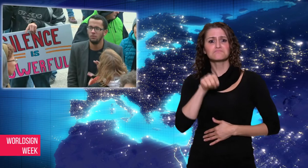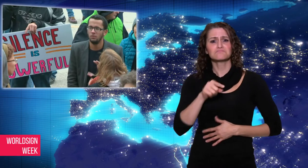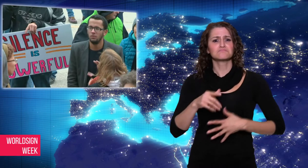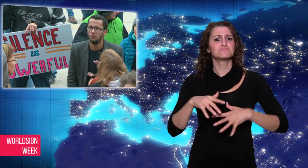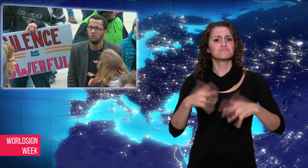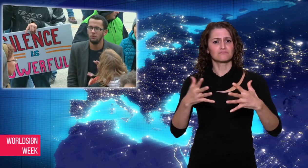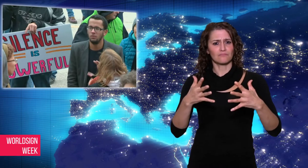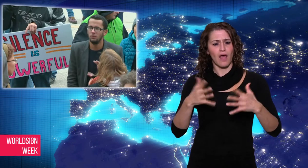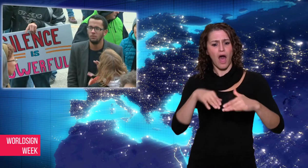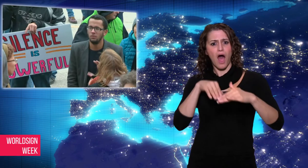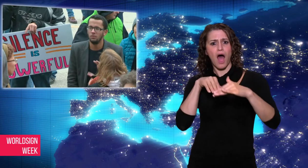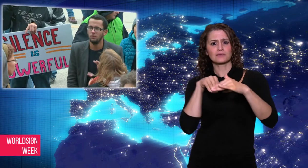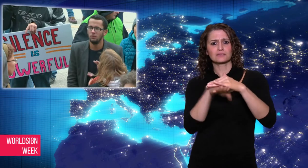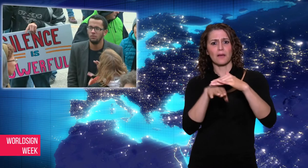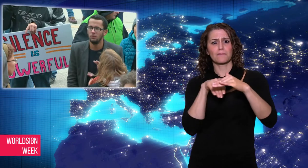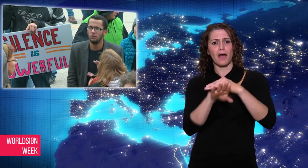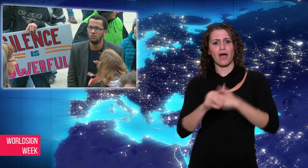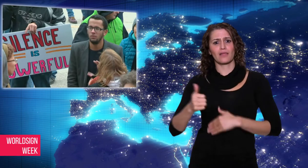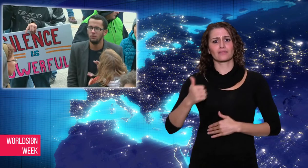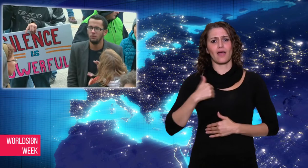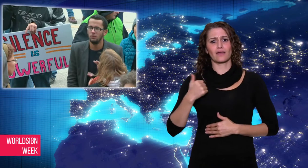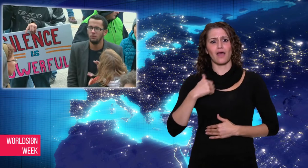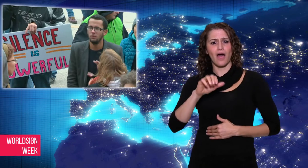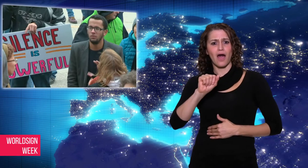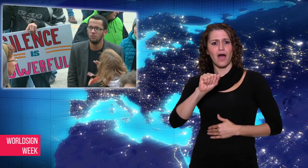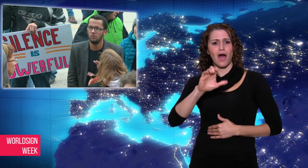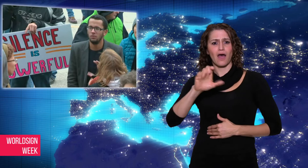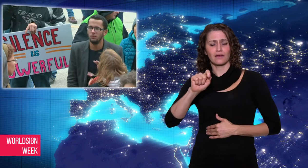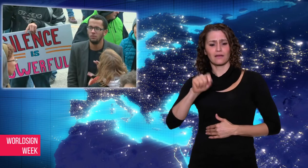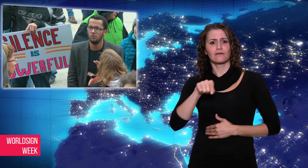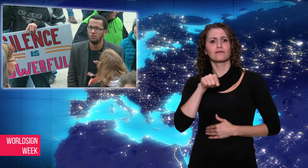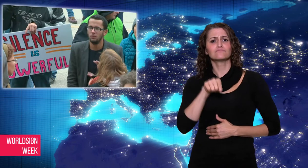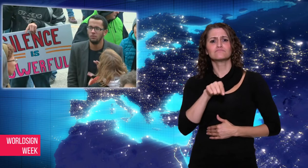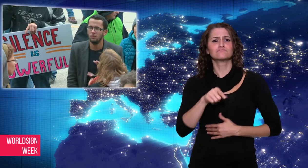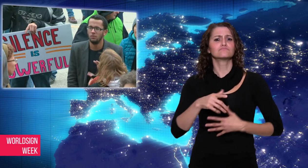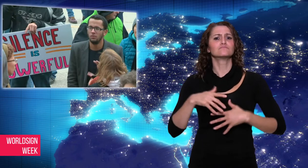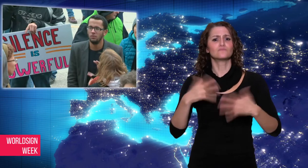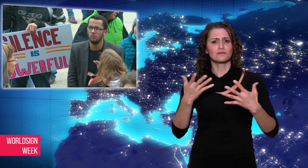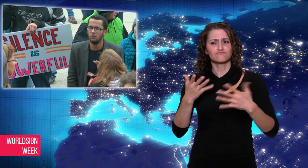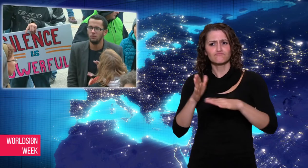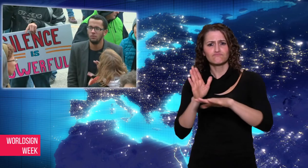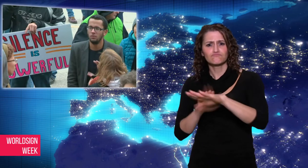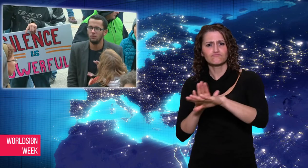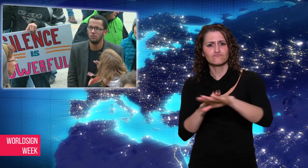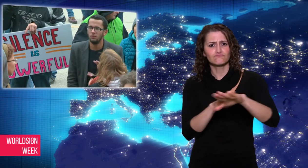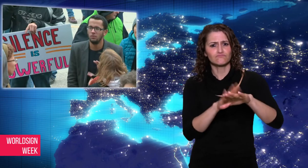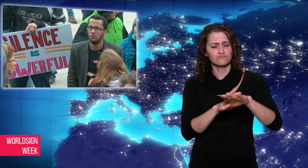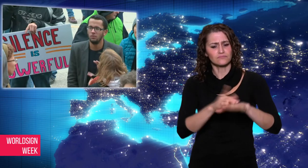ensures removal and prevention